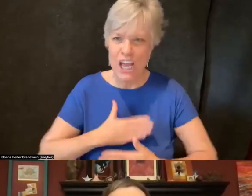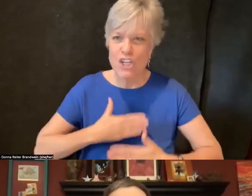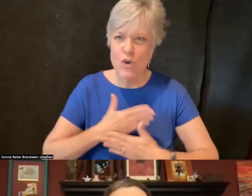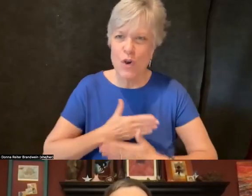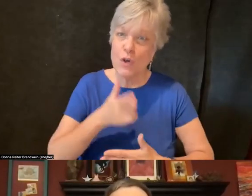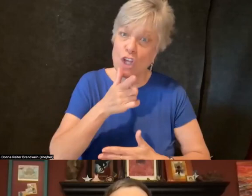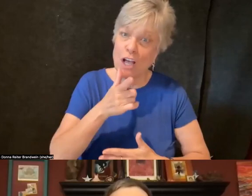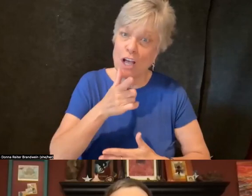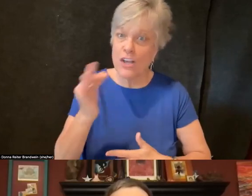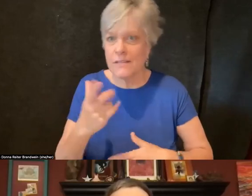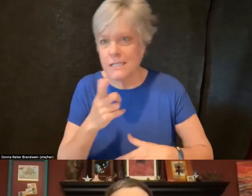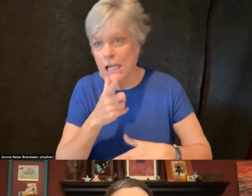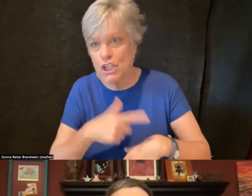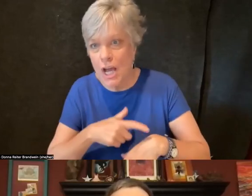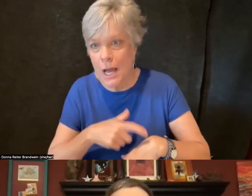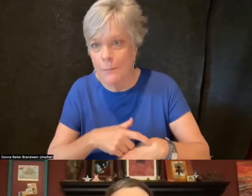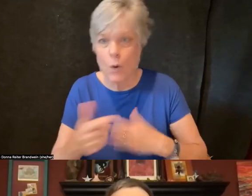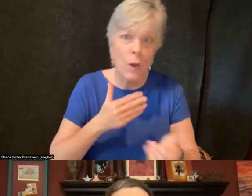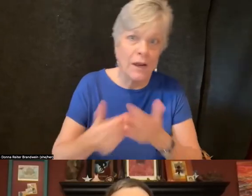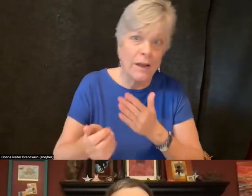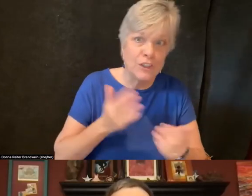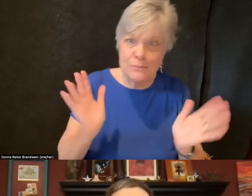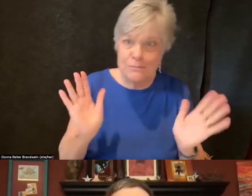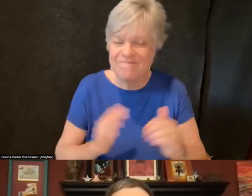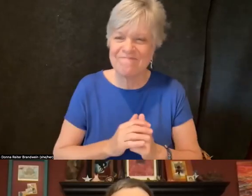or whatever you need to do. We'll see you back here in 90 minutes.